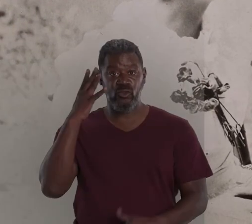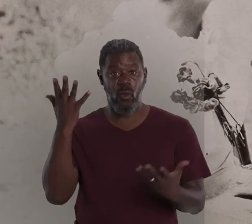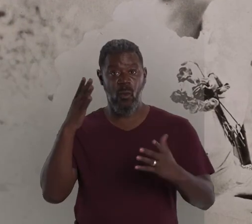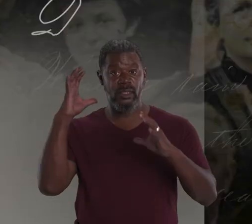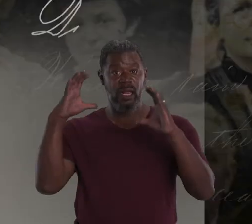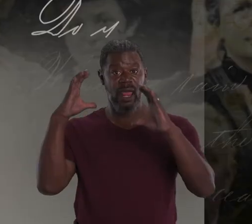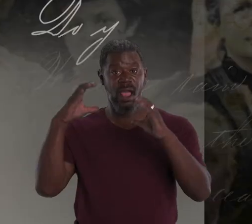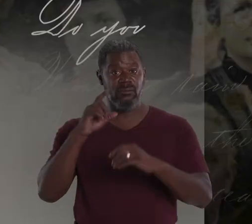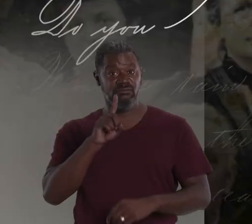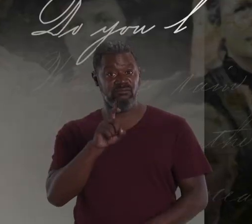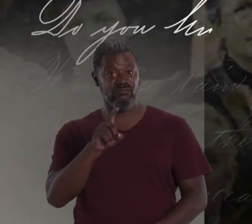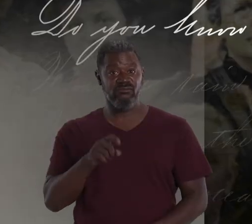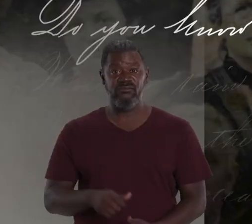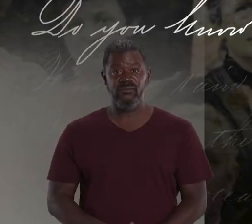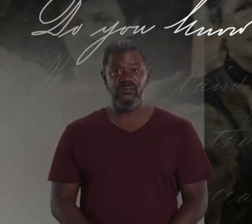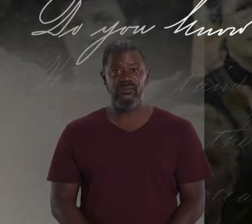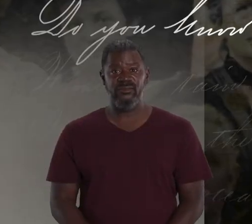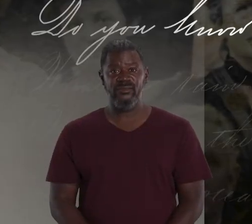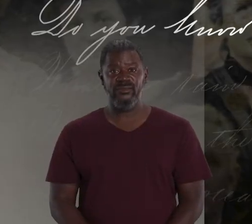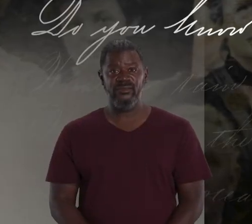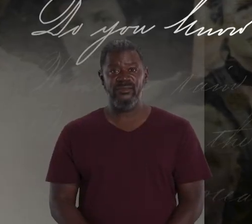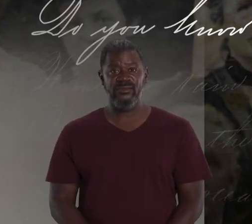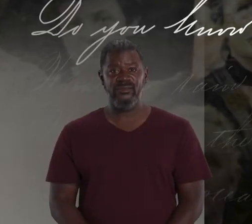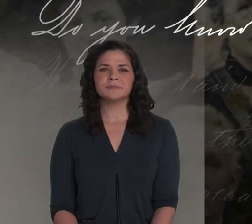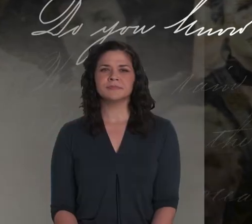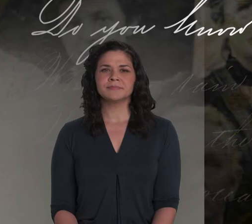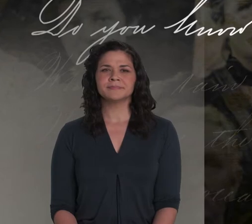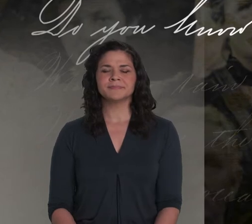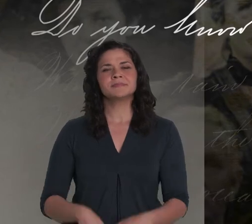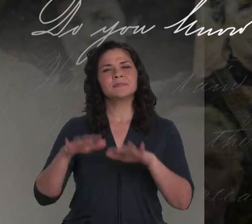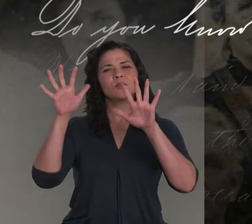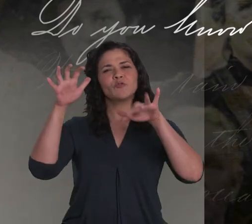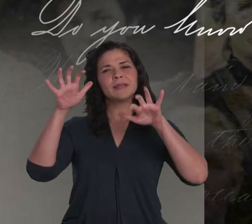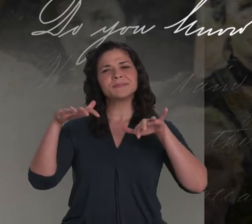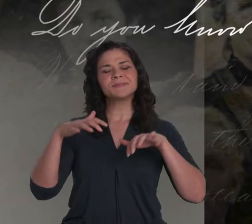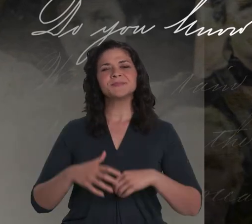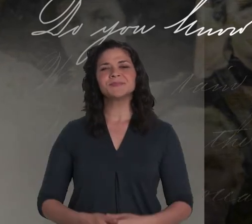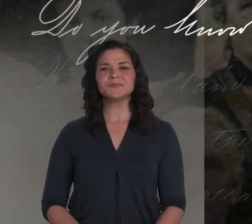[Bell] Do you know what a cloud is? [Keller] Rain.